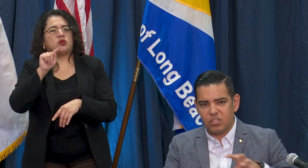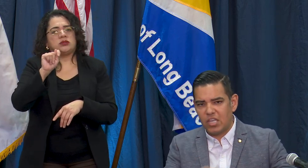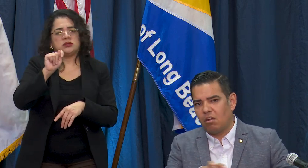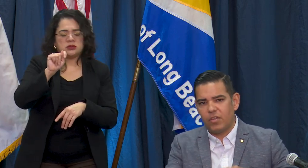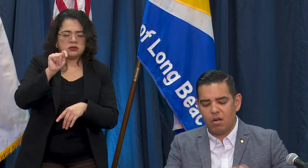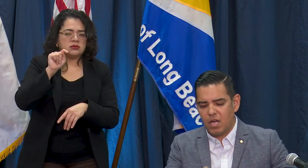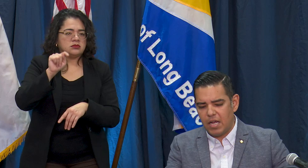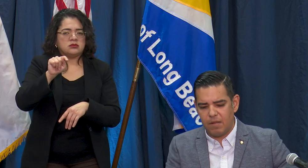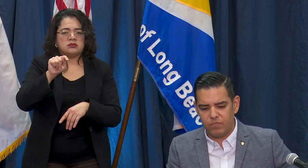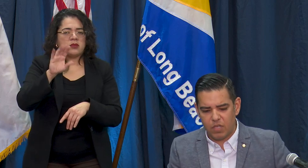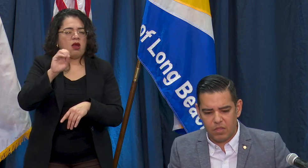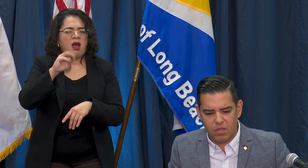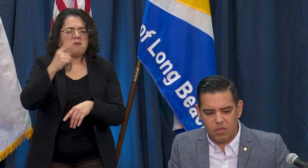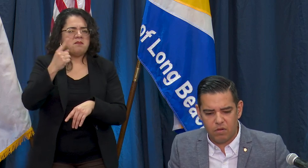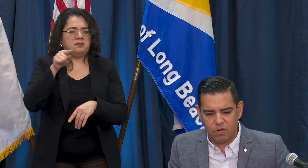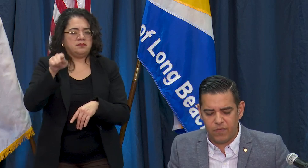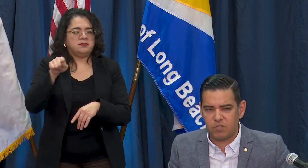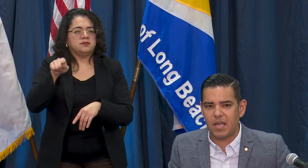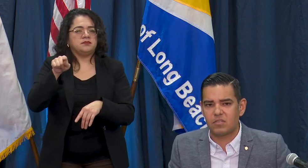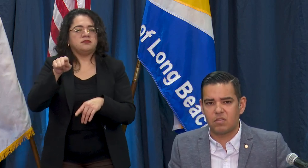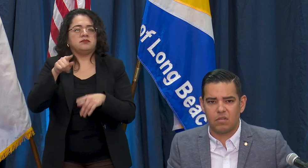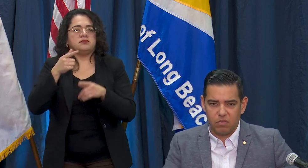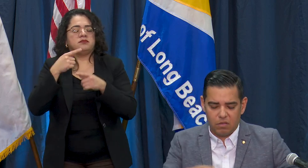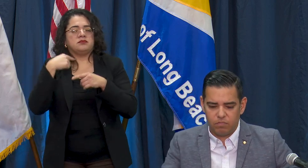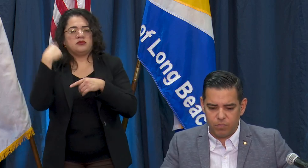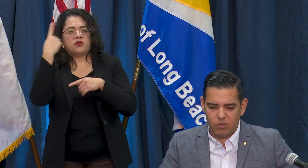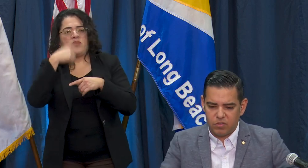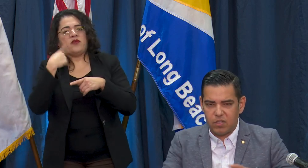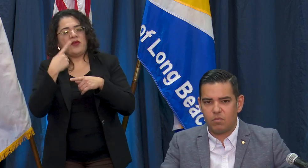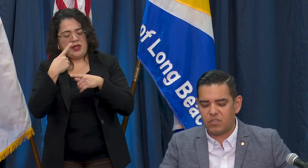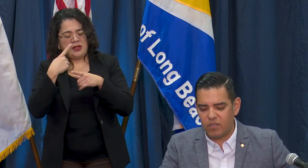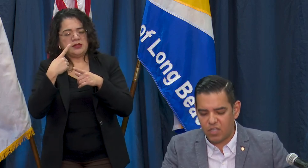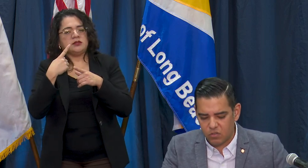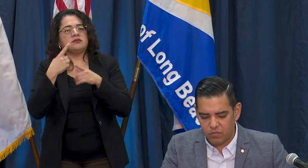can sell their face masks and the Post is not receiving any sort of